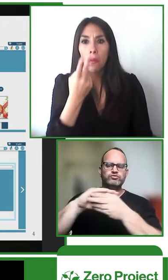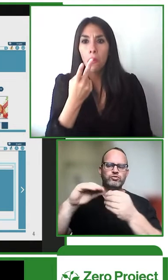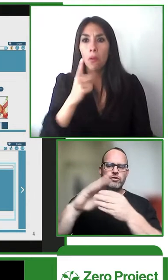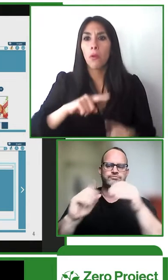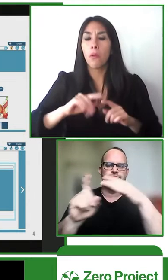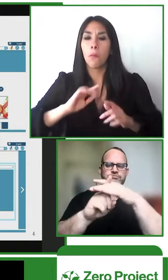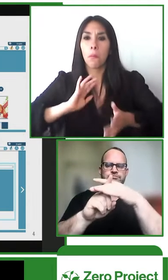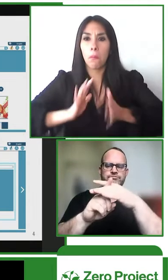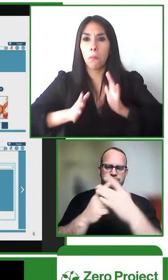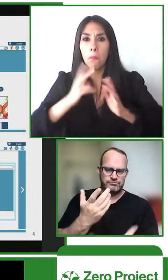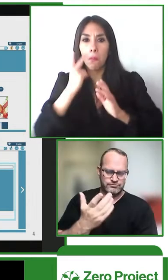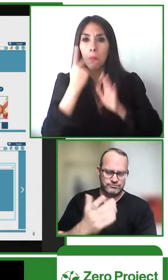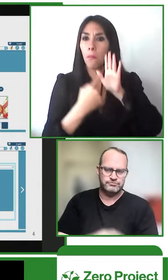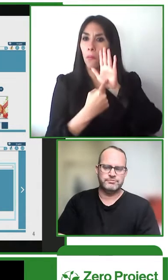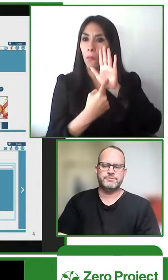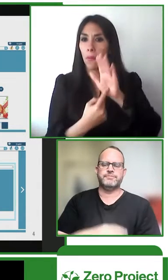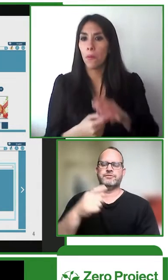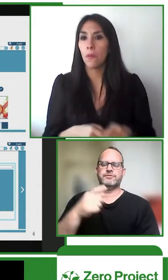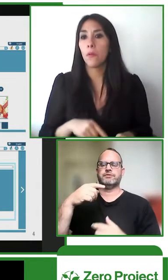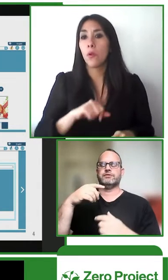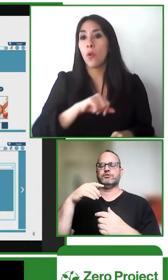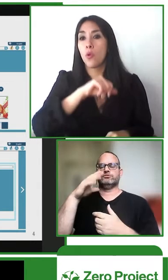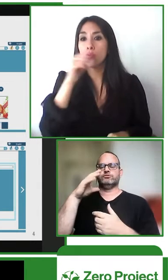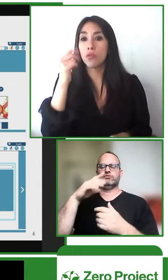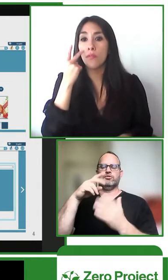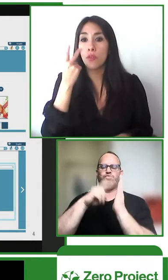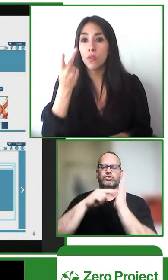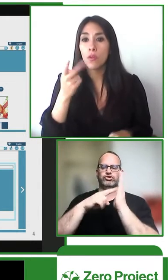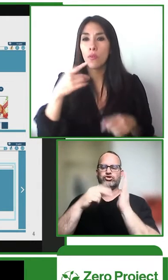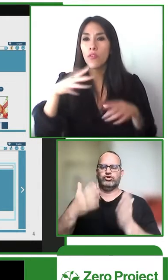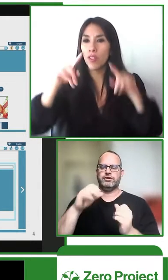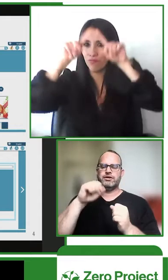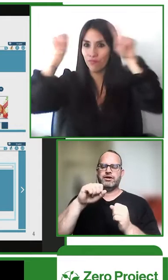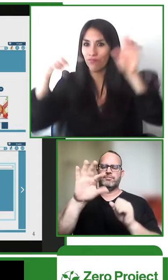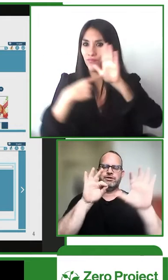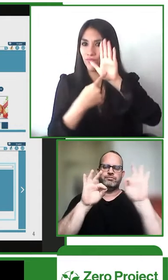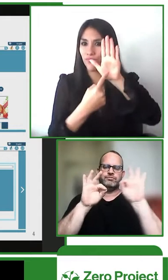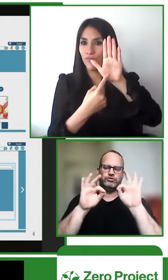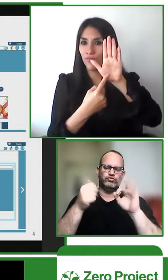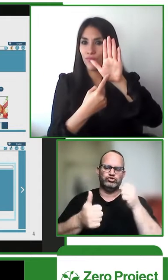library of stories and they will appear on this interface the reader can then